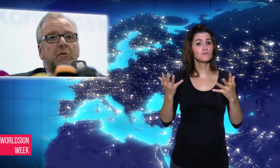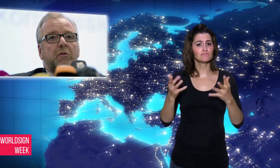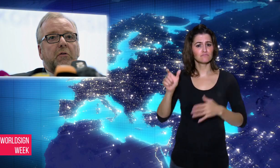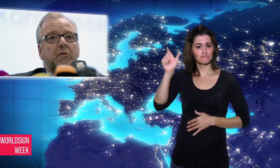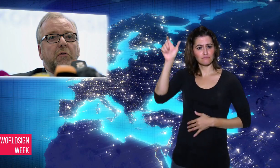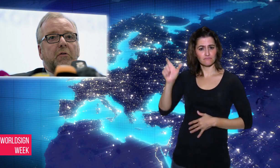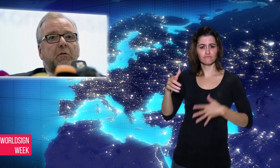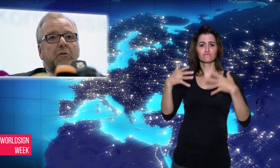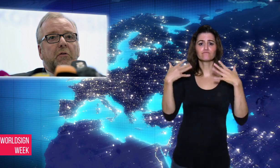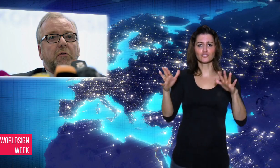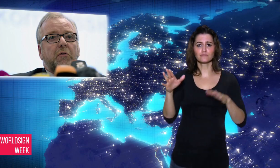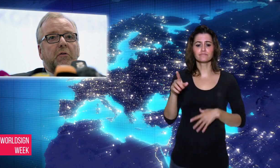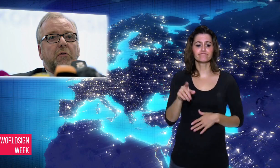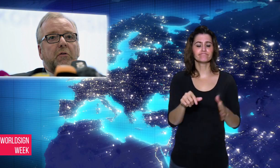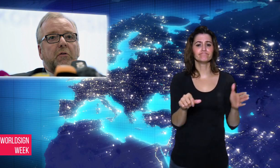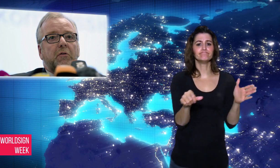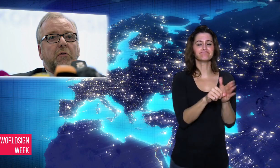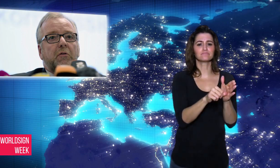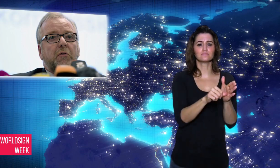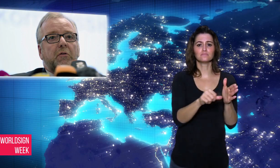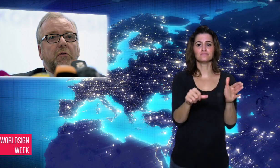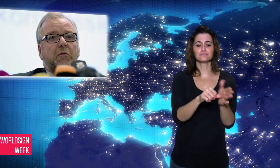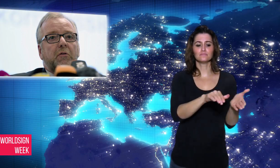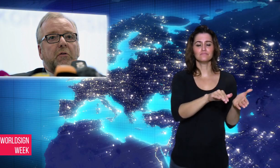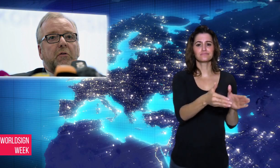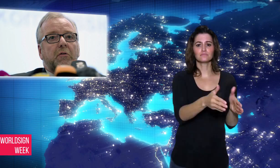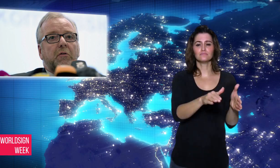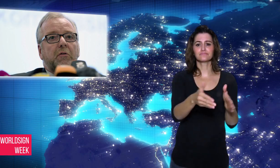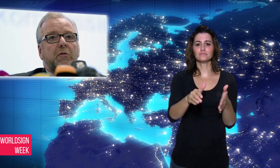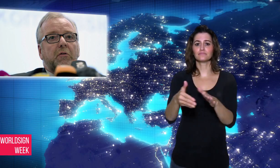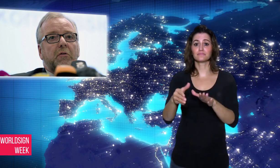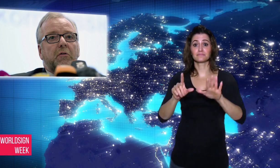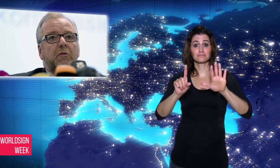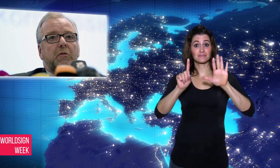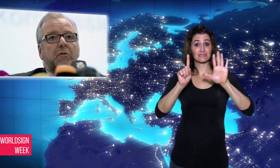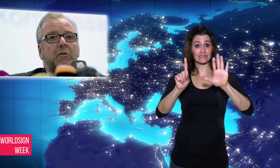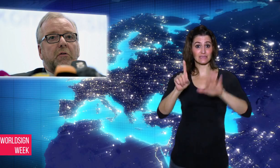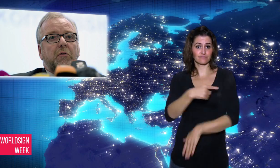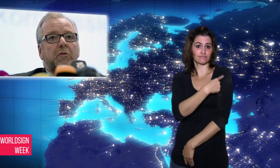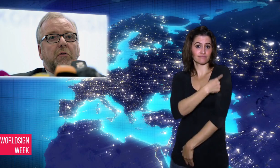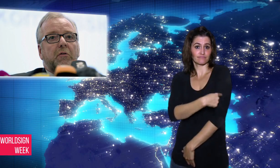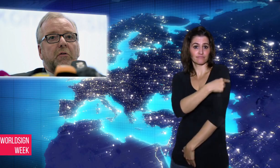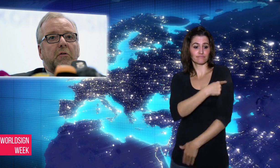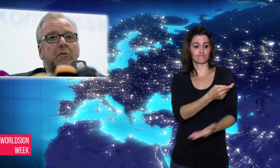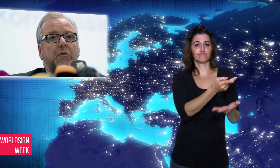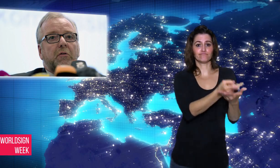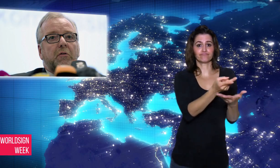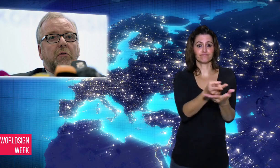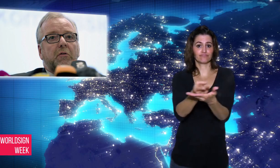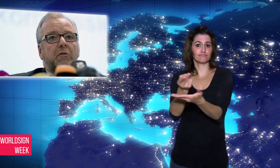may have killed 84 more patients during